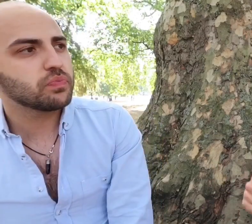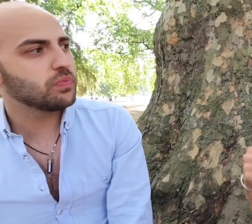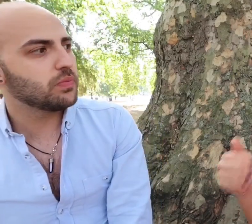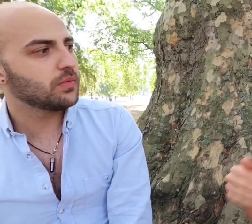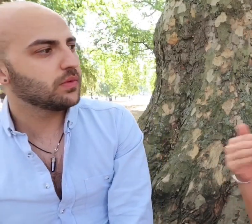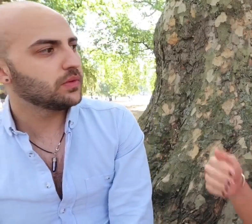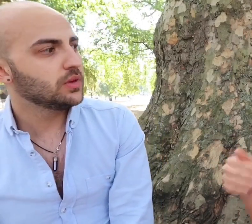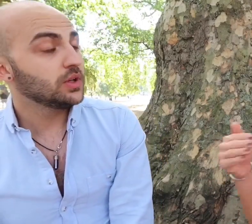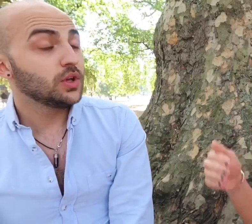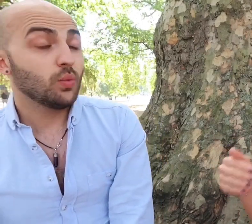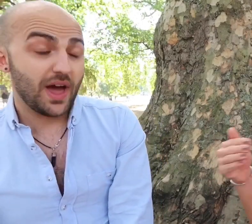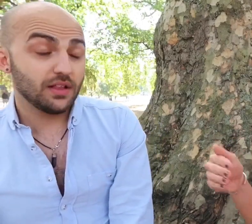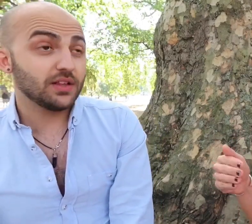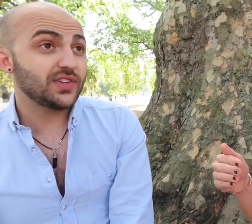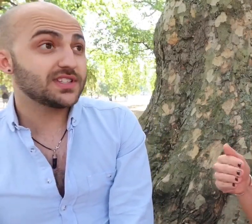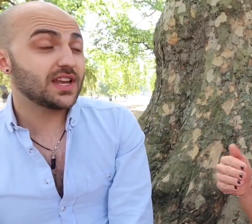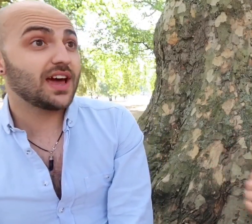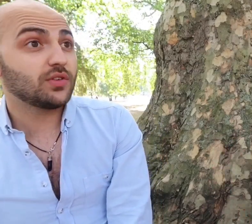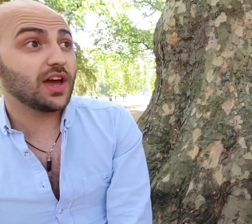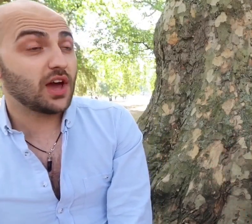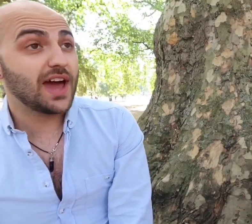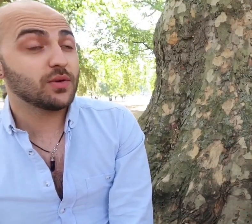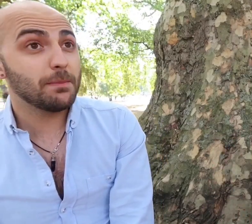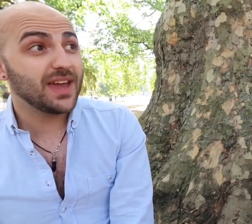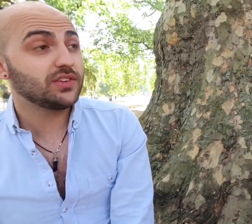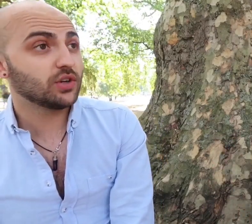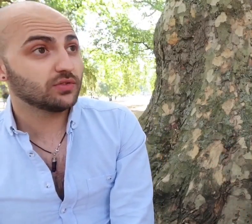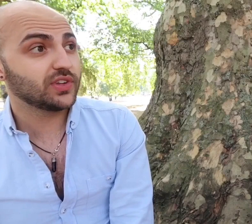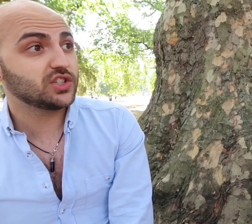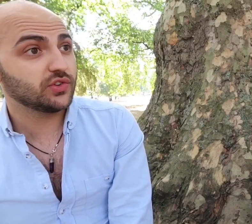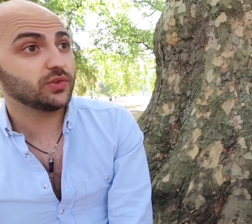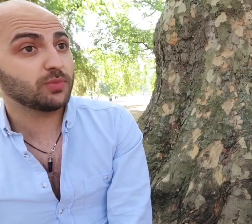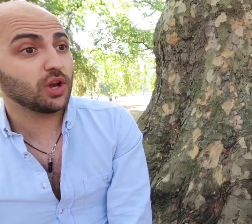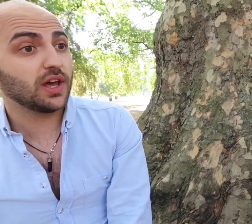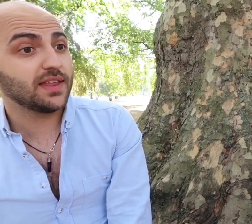changes that have started? Well since I've had amazing conversations with spotlight